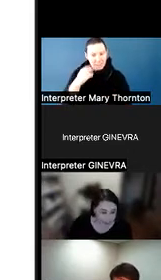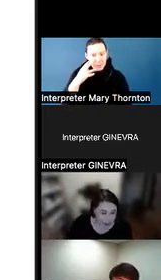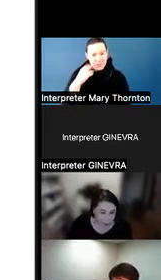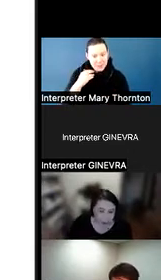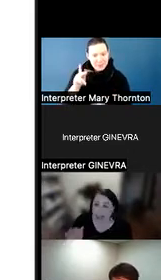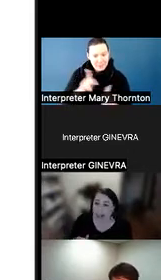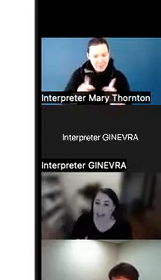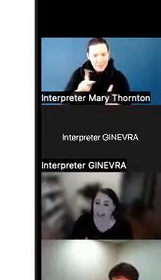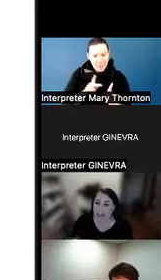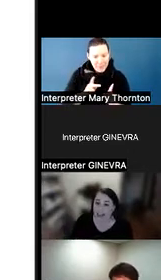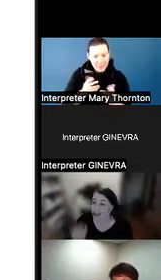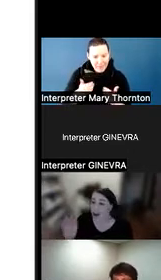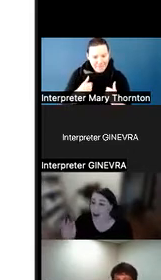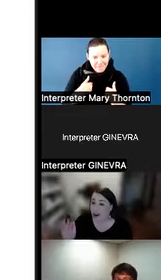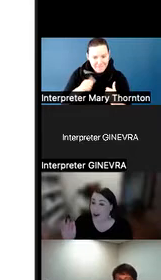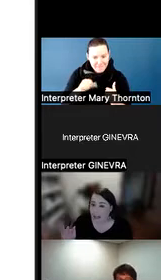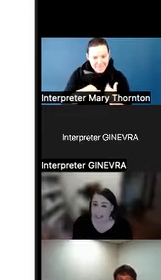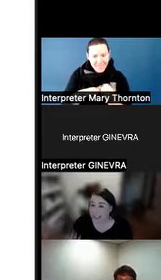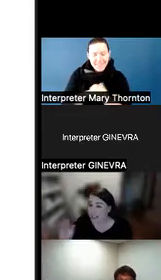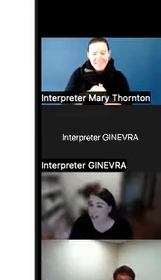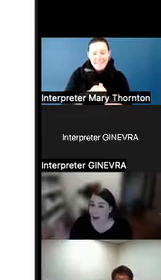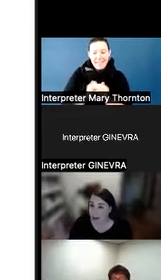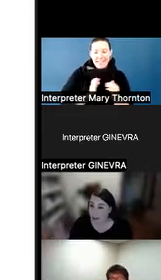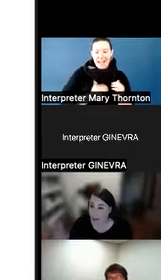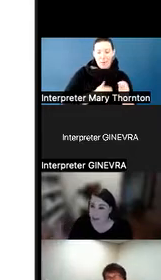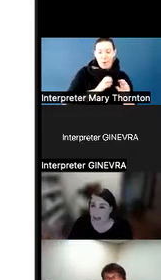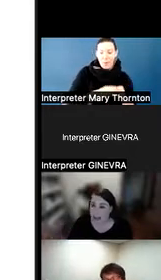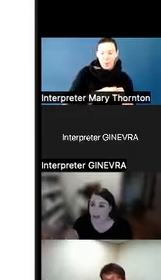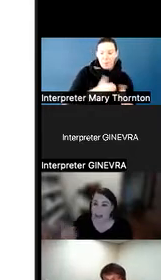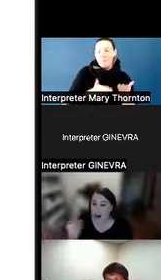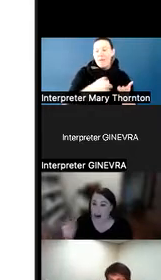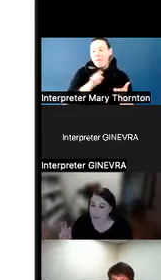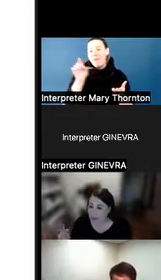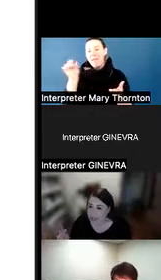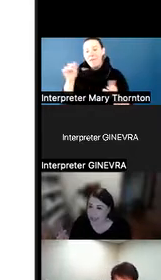We had, in our group-- and likely in some other groups-- the R police.